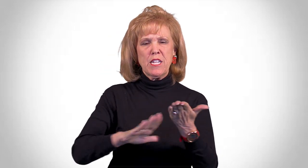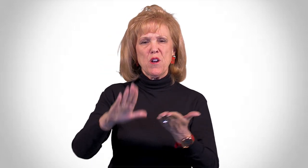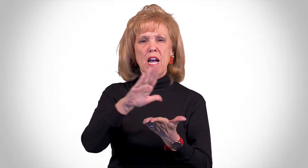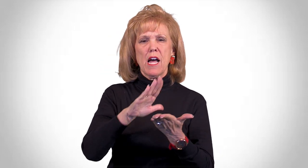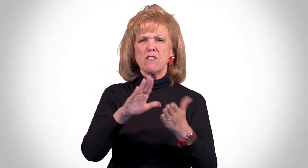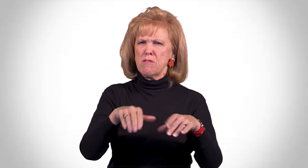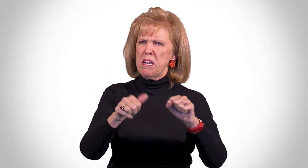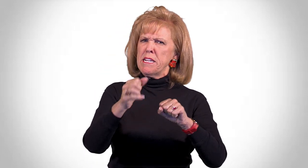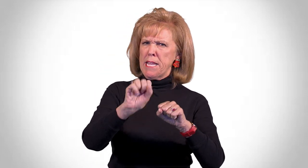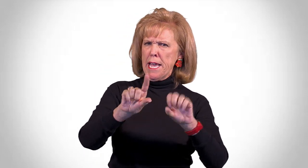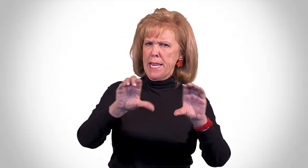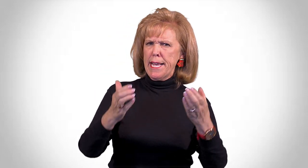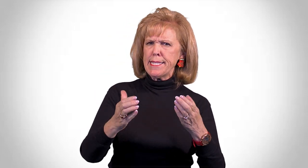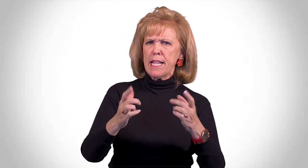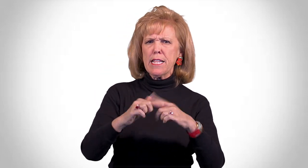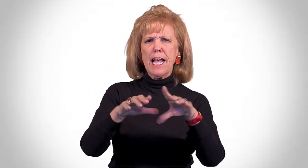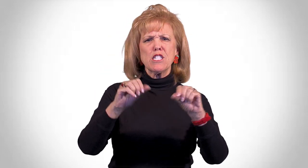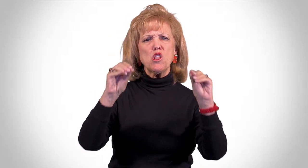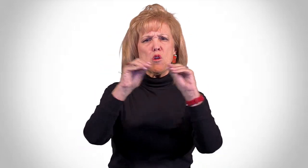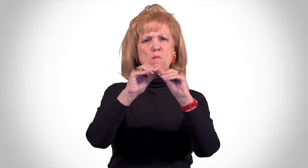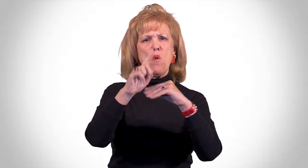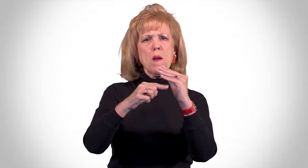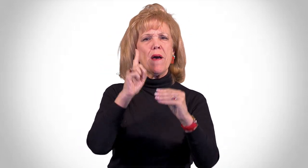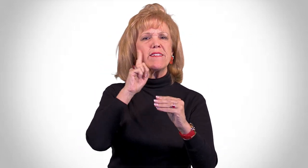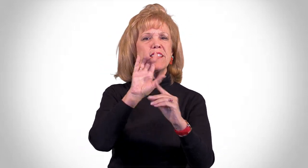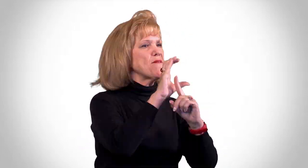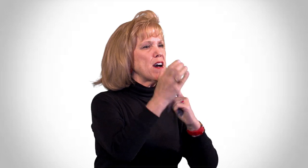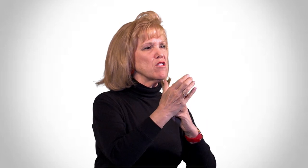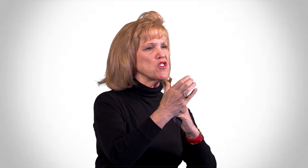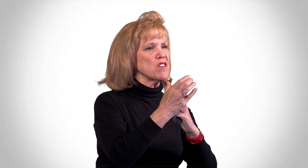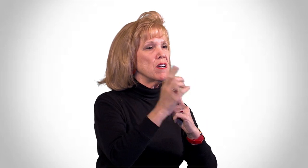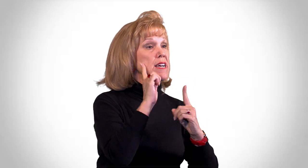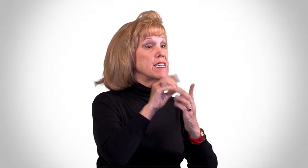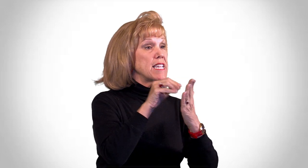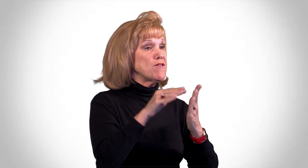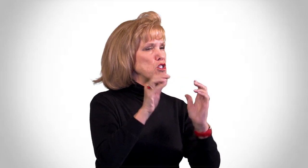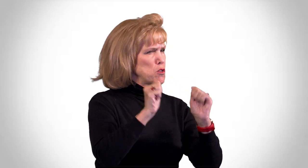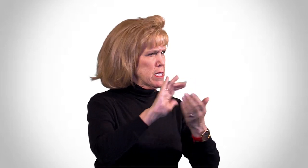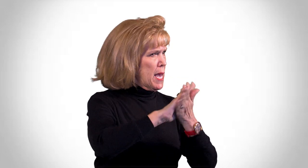here at college. Take an ASL class to learn more about Deaf Culture. Deaf students can